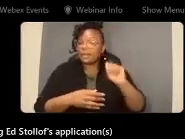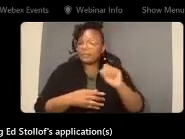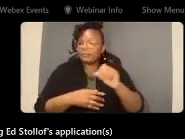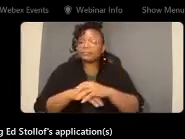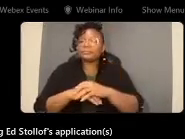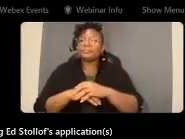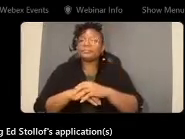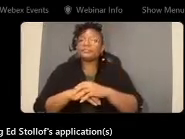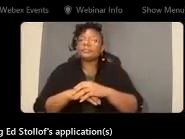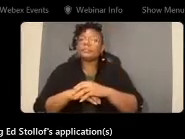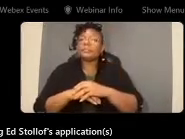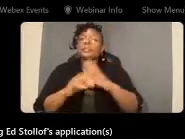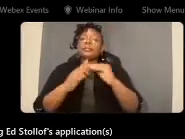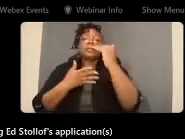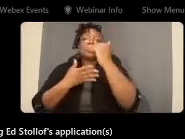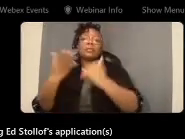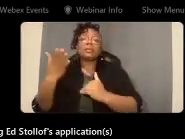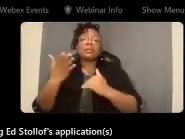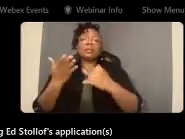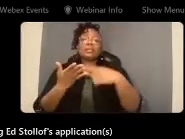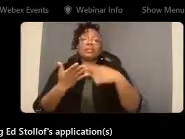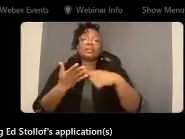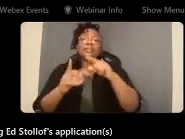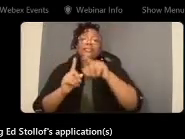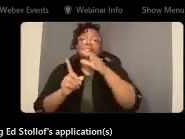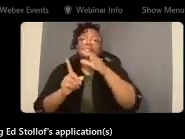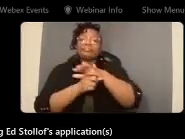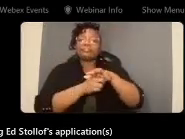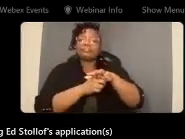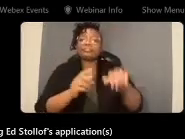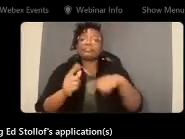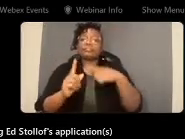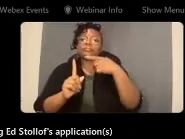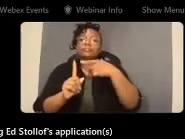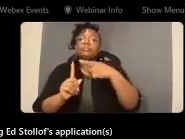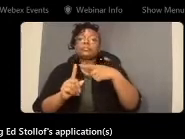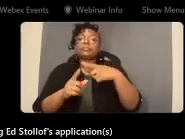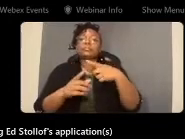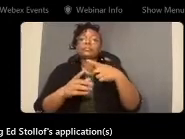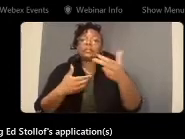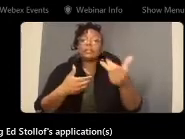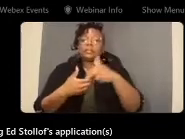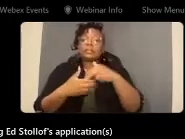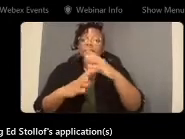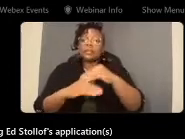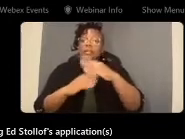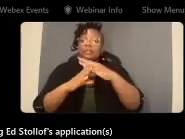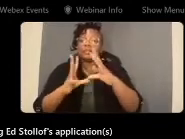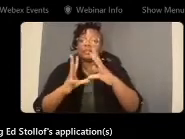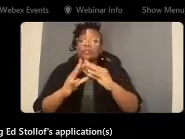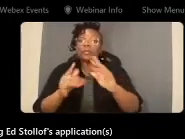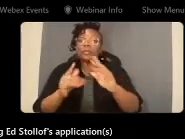the meeting agenda covers the following areas how to participate in the virtual meeting using webex